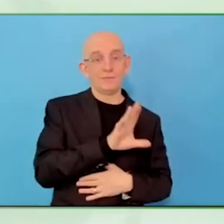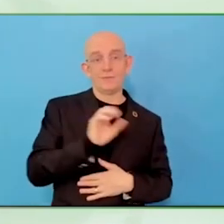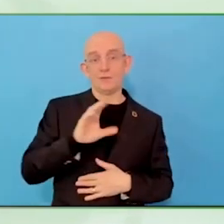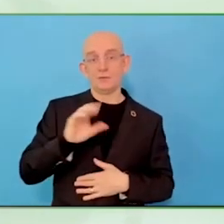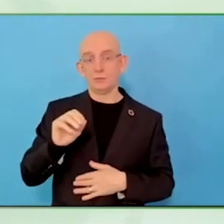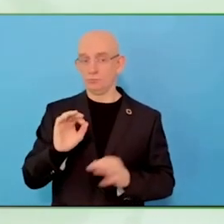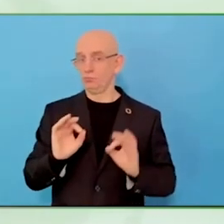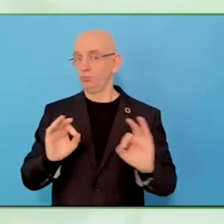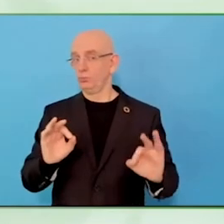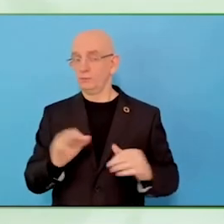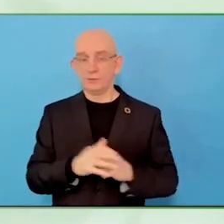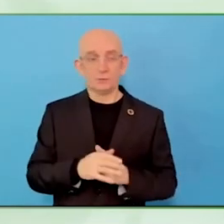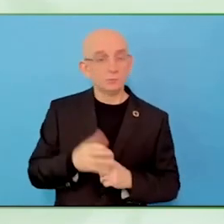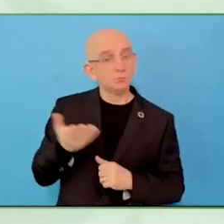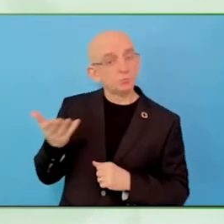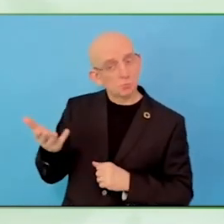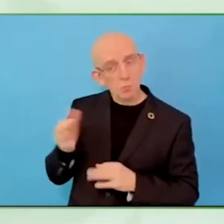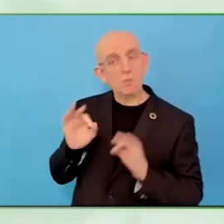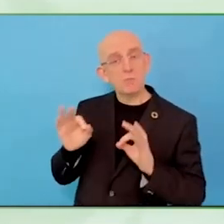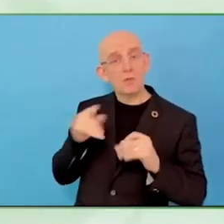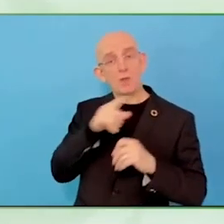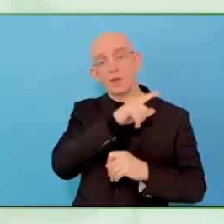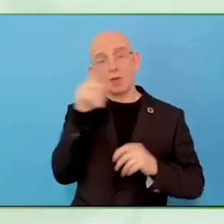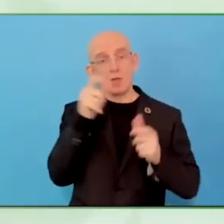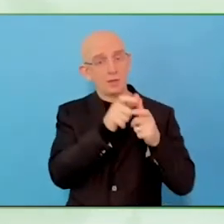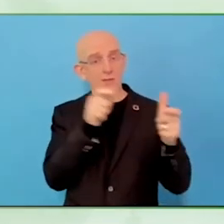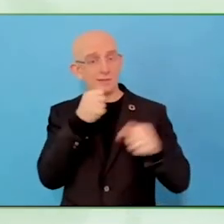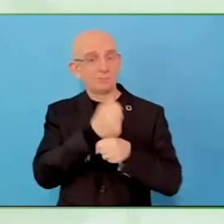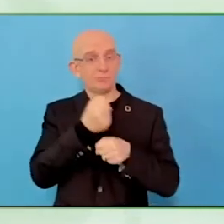you can give of the types of businesses people are starting.